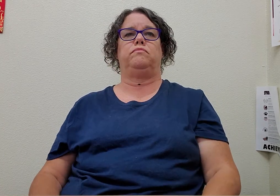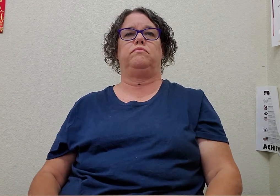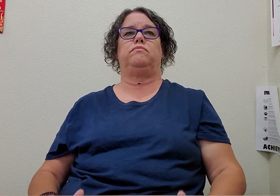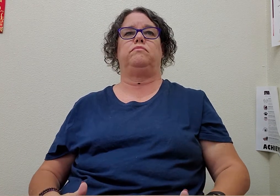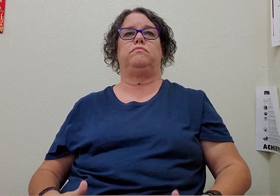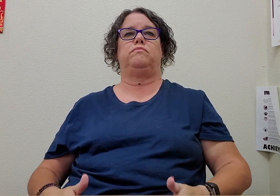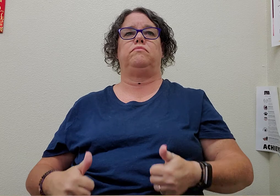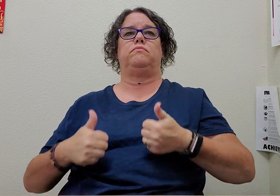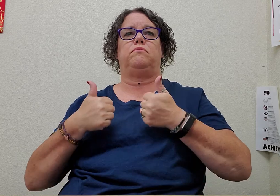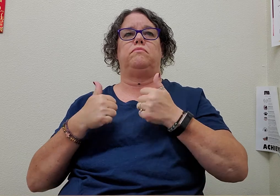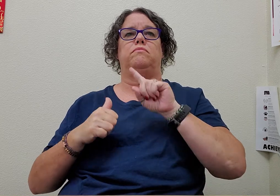live alone